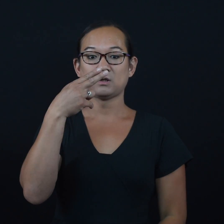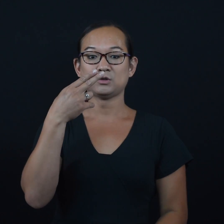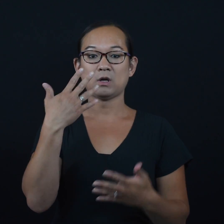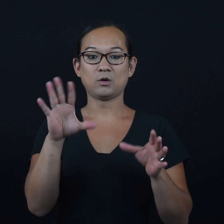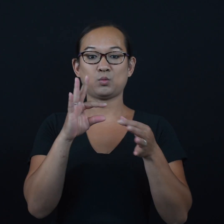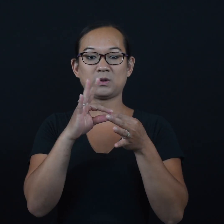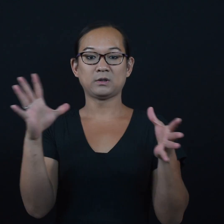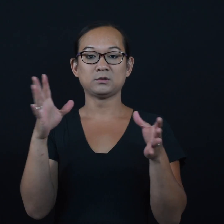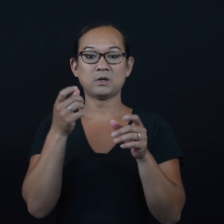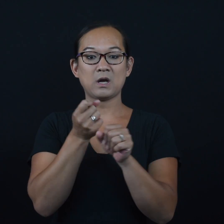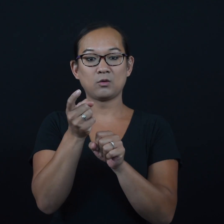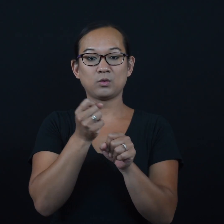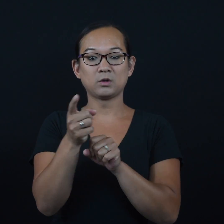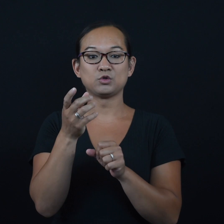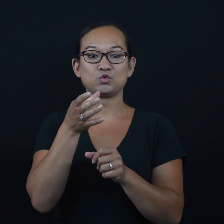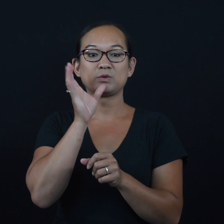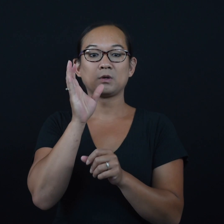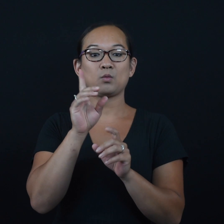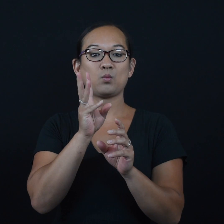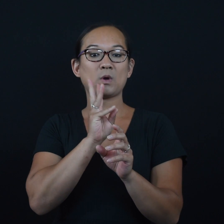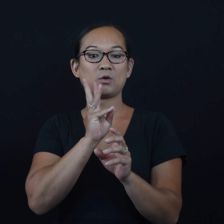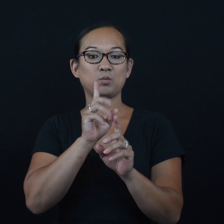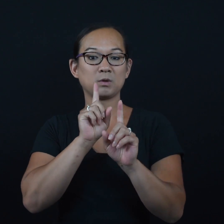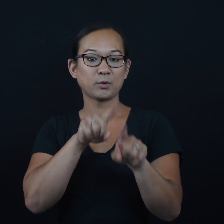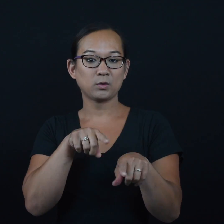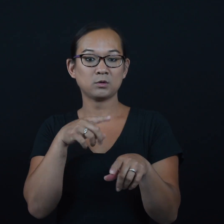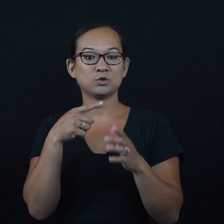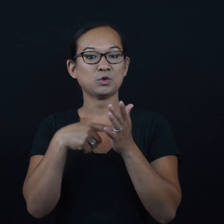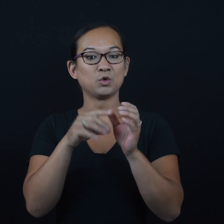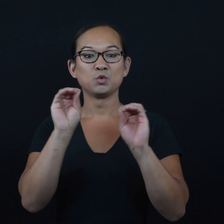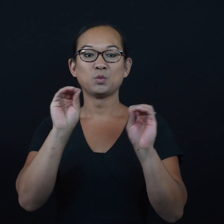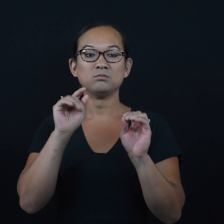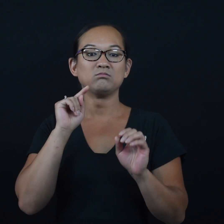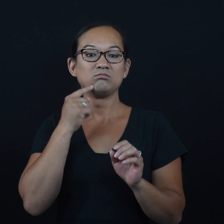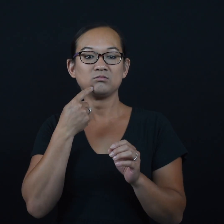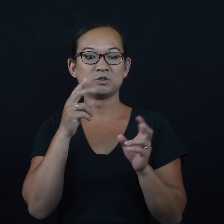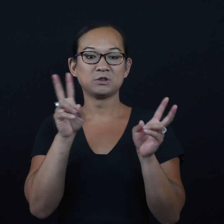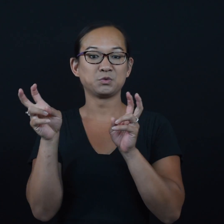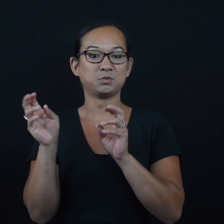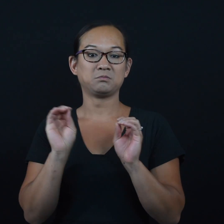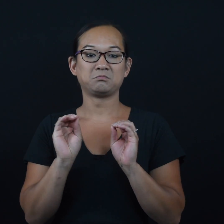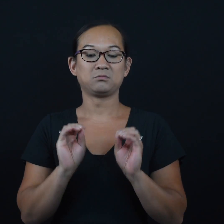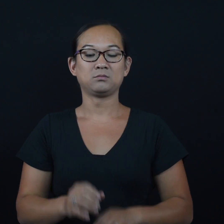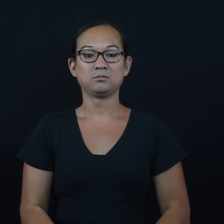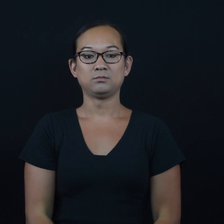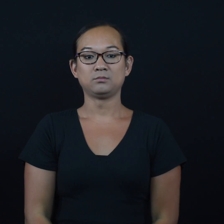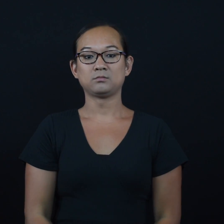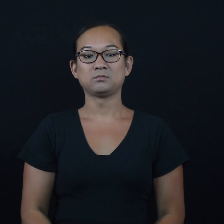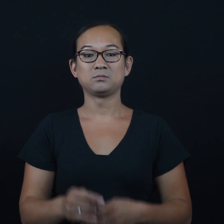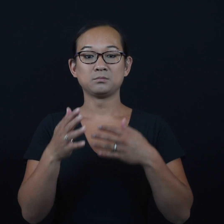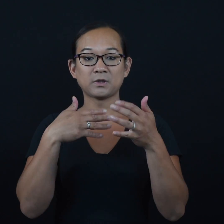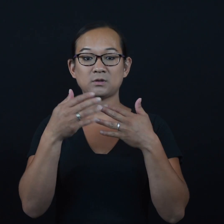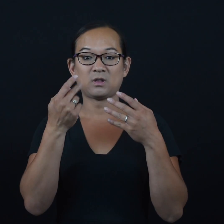MDH releases annual drinking water report, showing no major issues